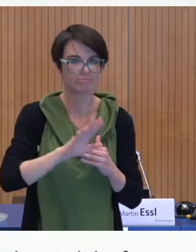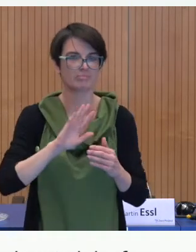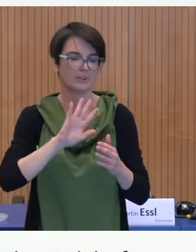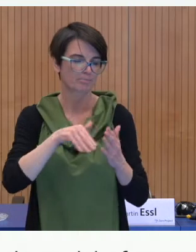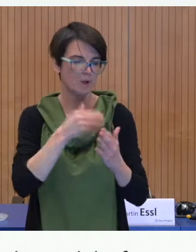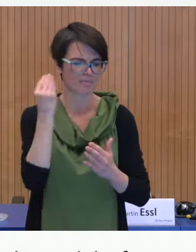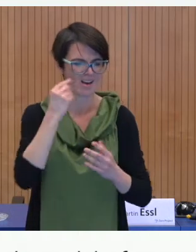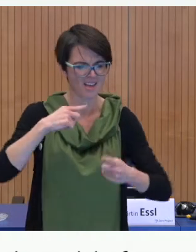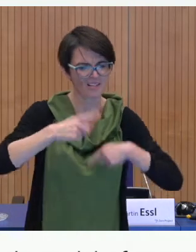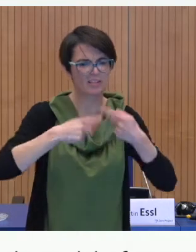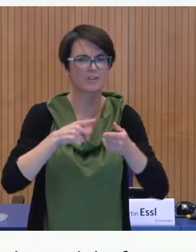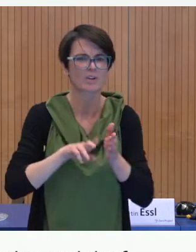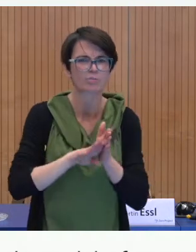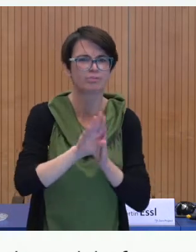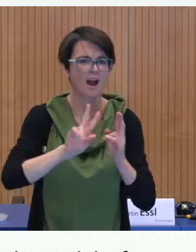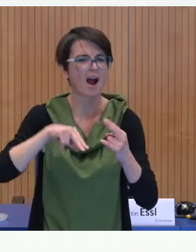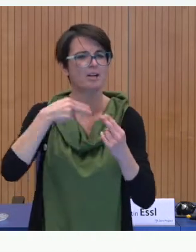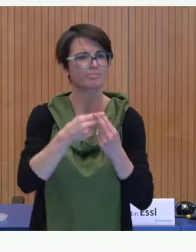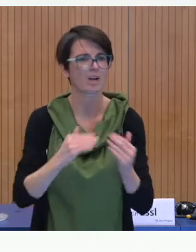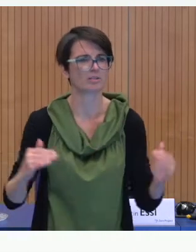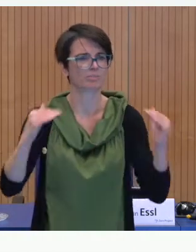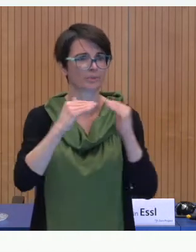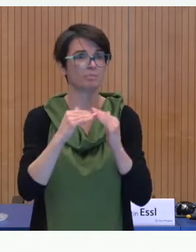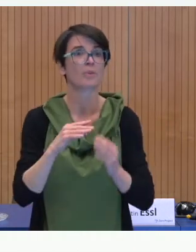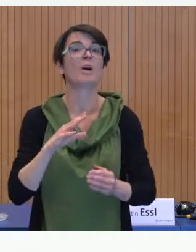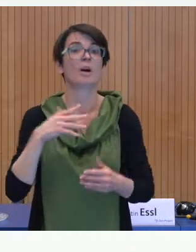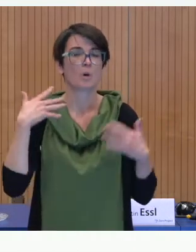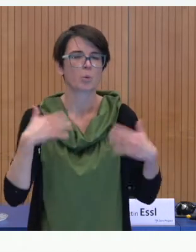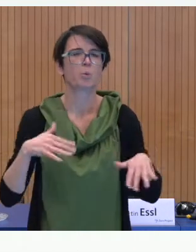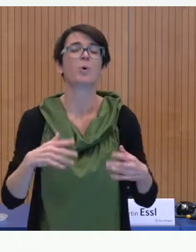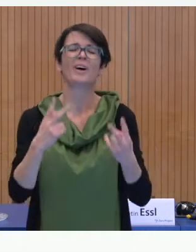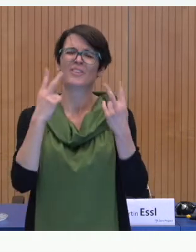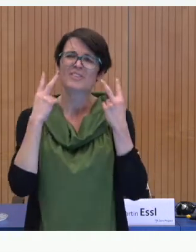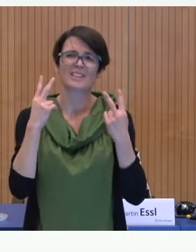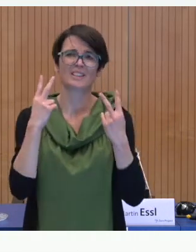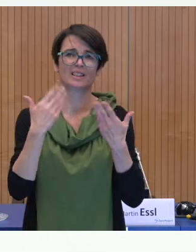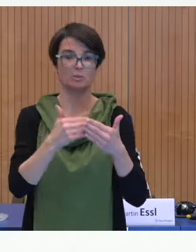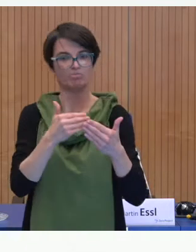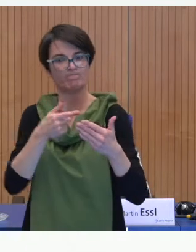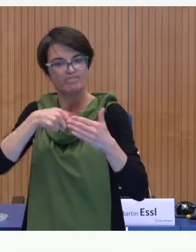Having a language or not does make a difference. Access allows kids to develop